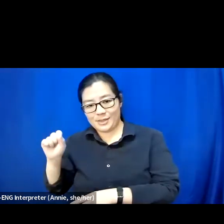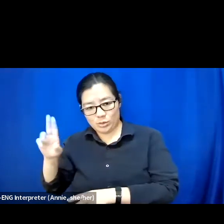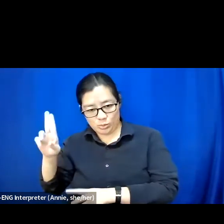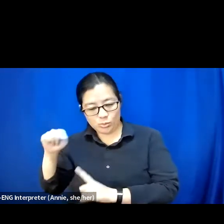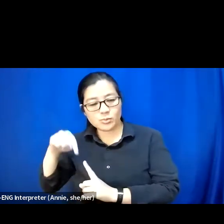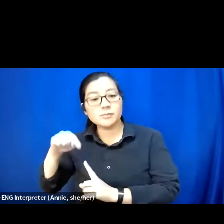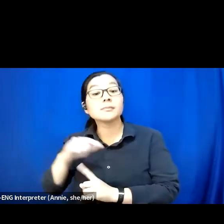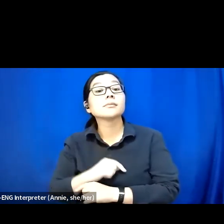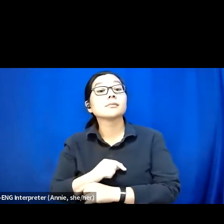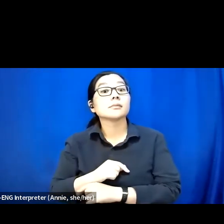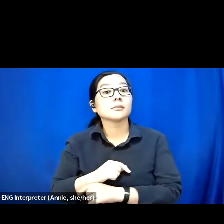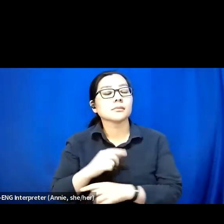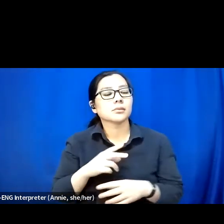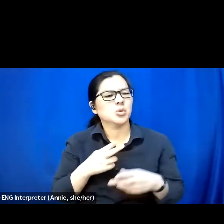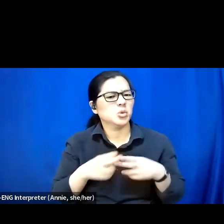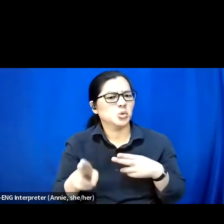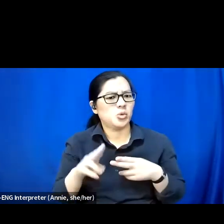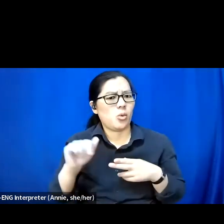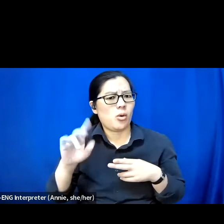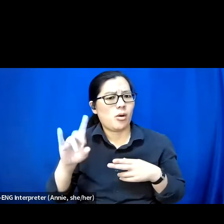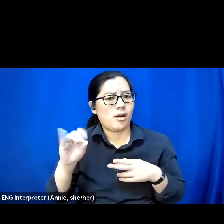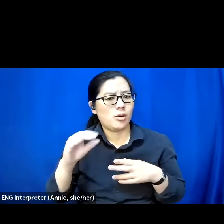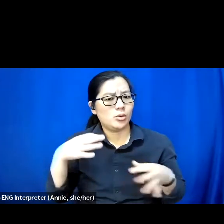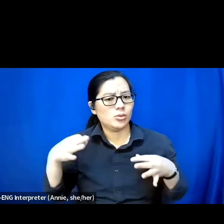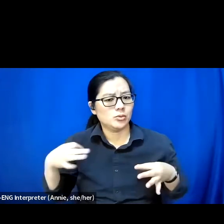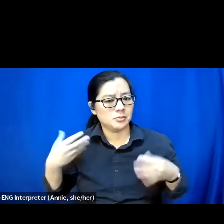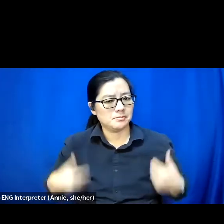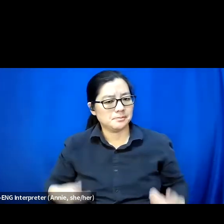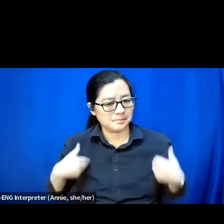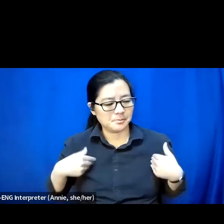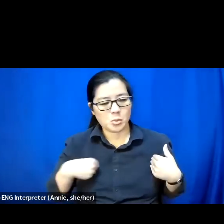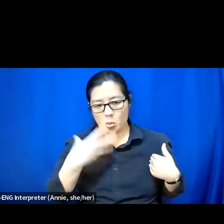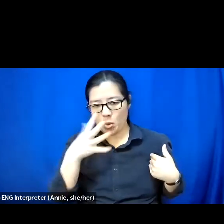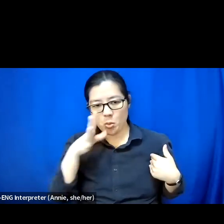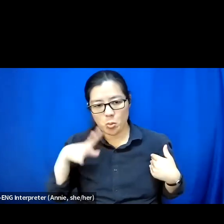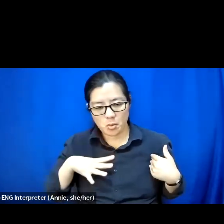A quick audio description of myself. I'm a white woman in my late thirties.